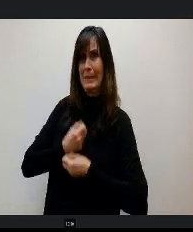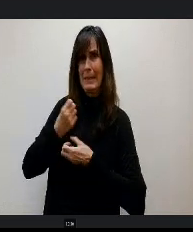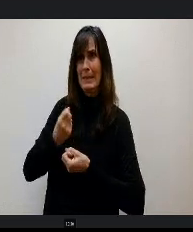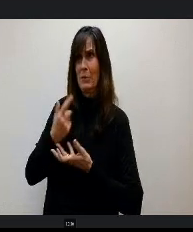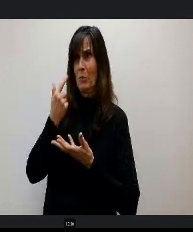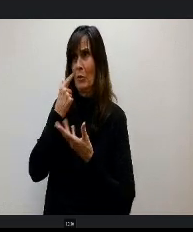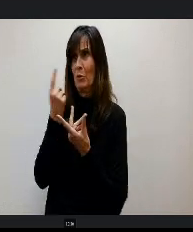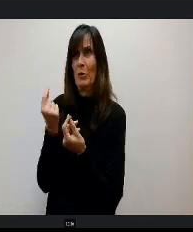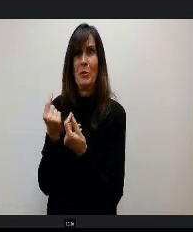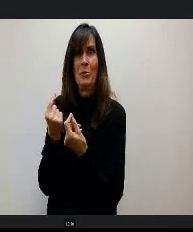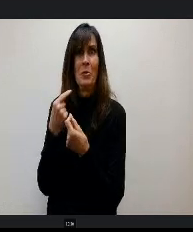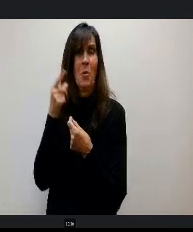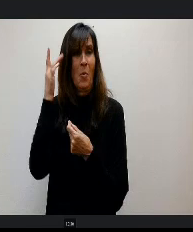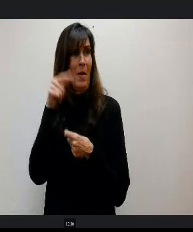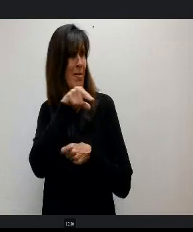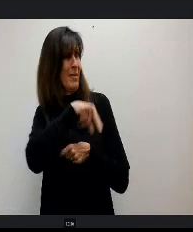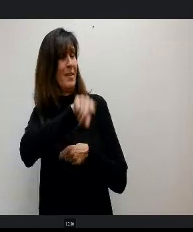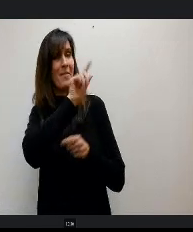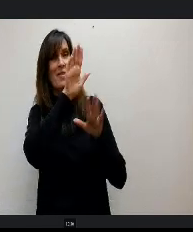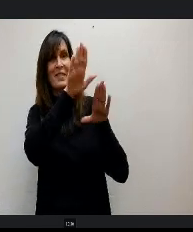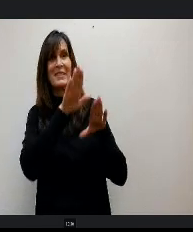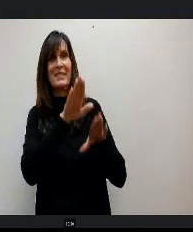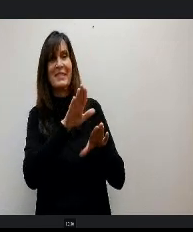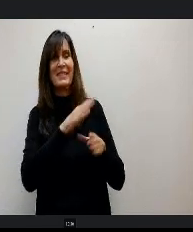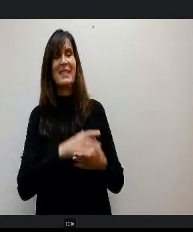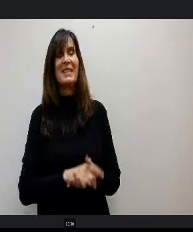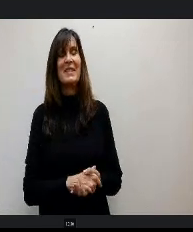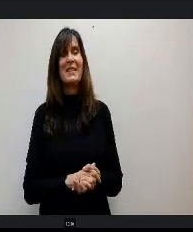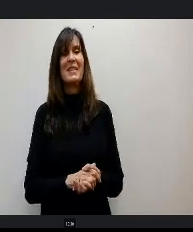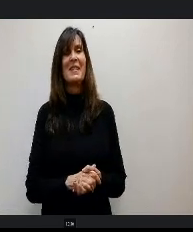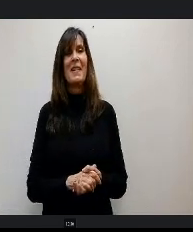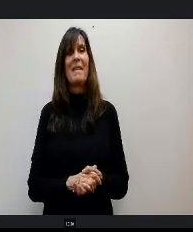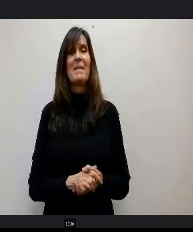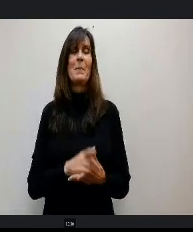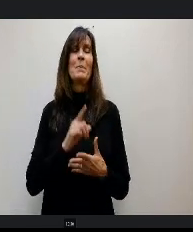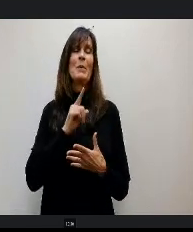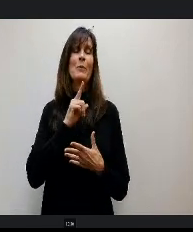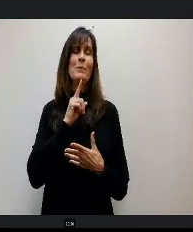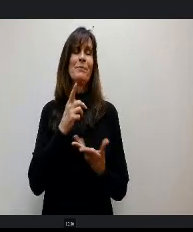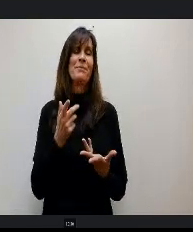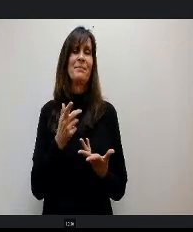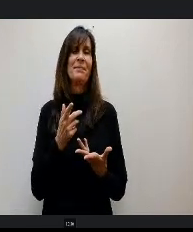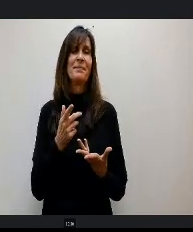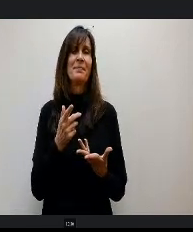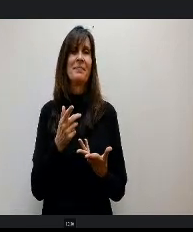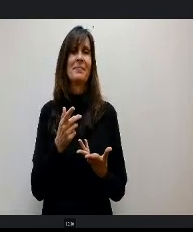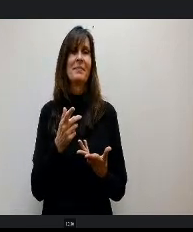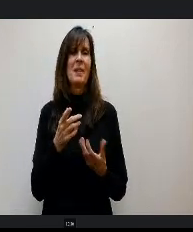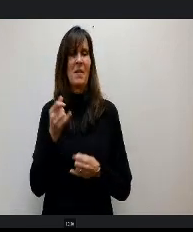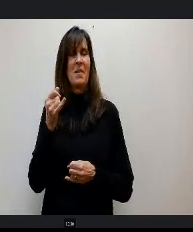that was awesome. So. But we're we are we're, you know, I was here at the last board meeting talking